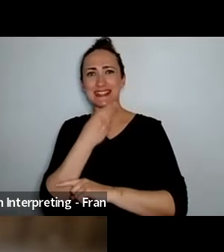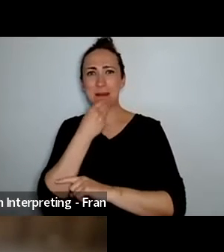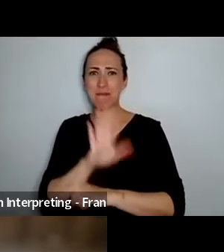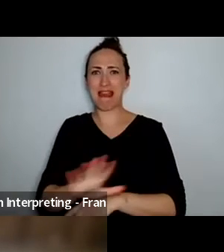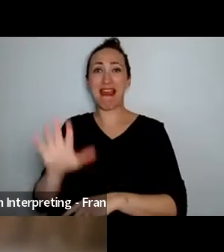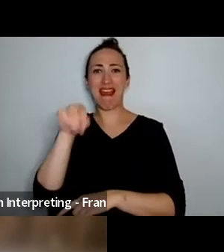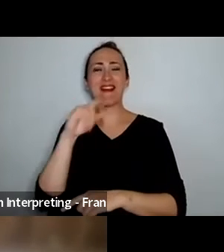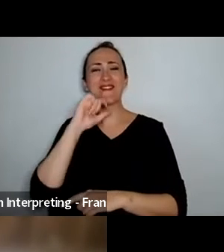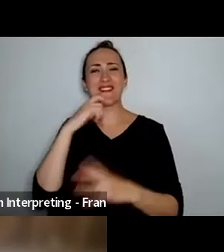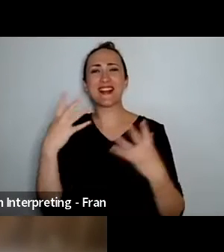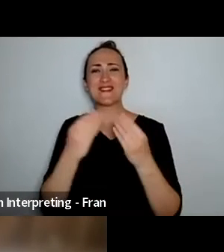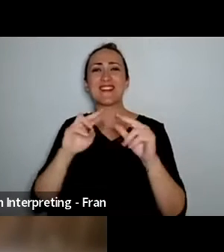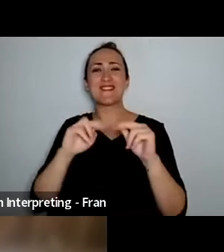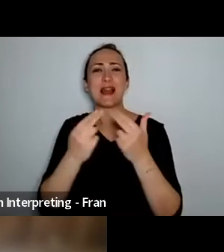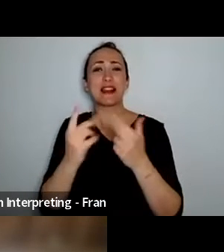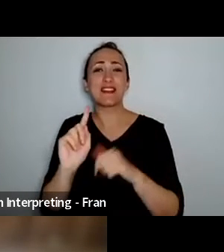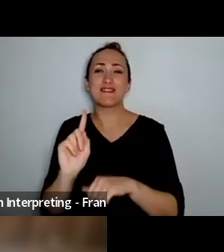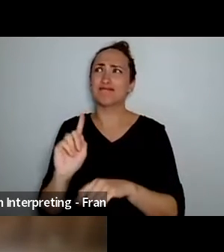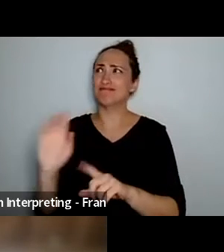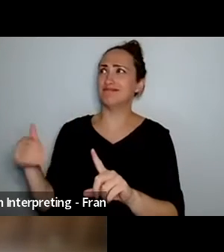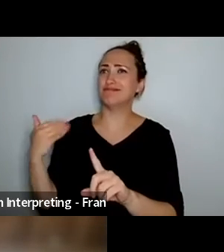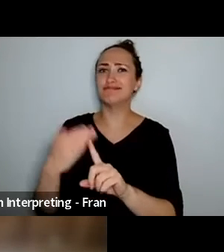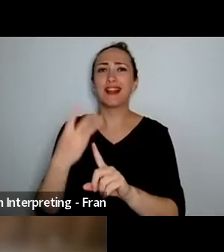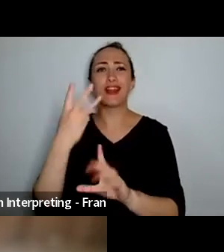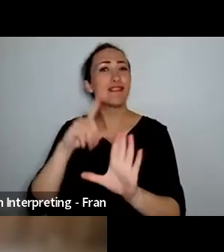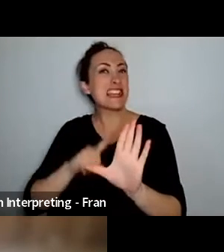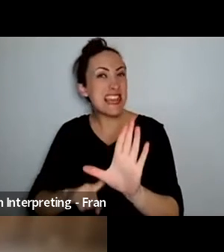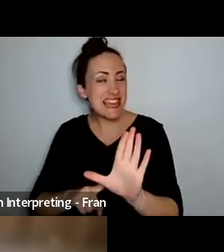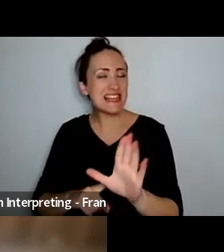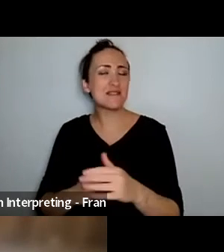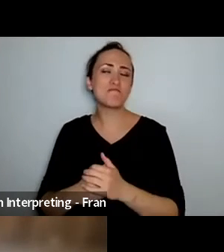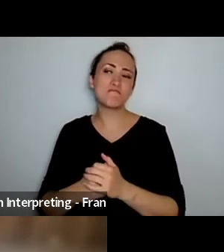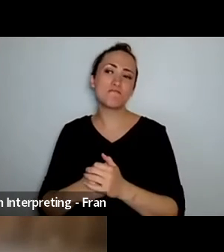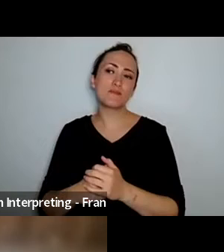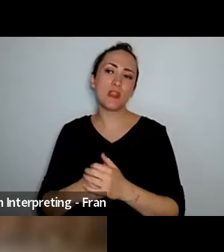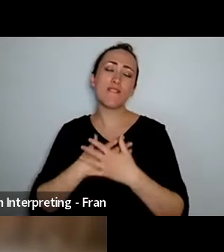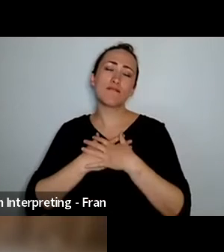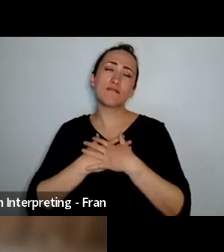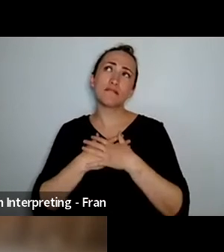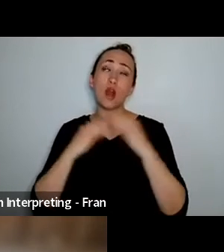the first time I've been back in three years and and yeah home means a lot to me and and family and